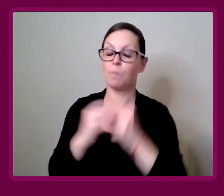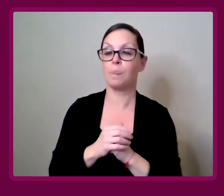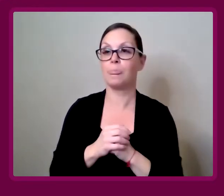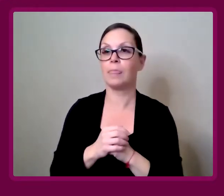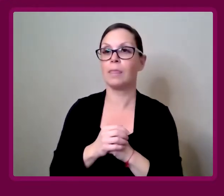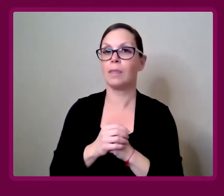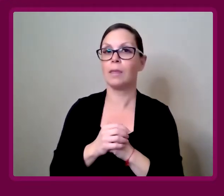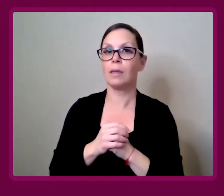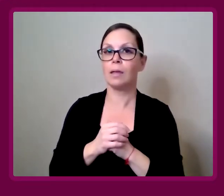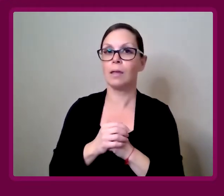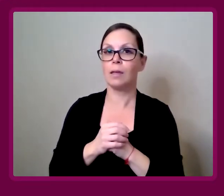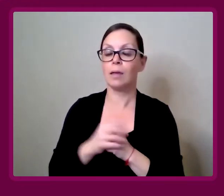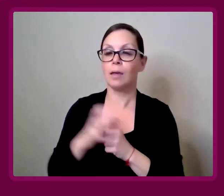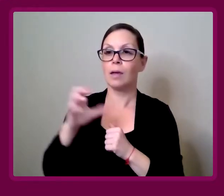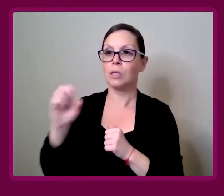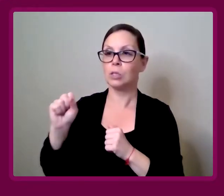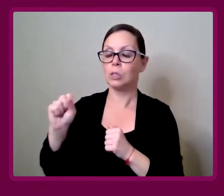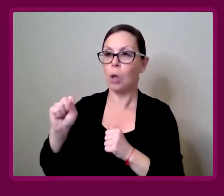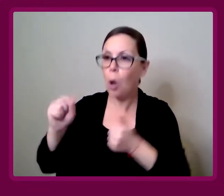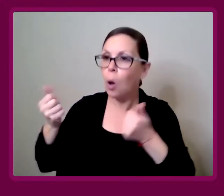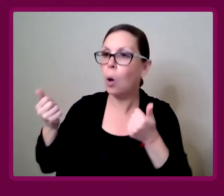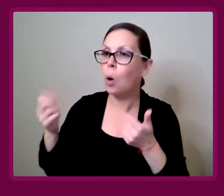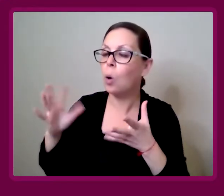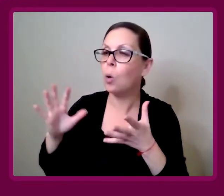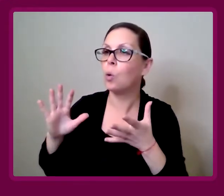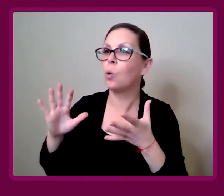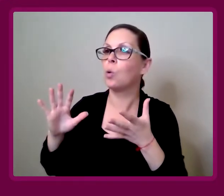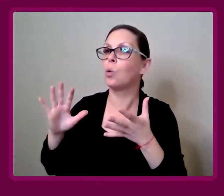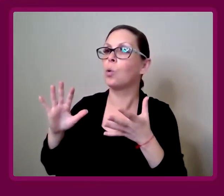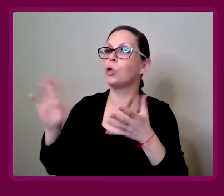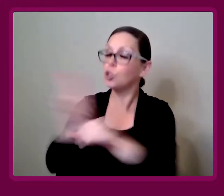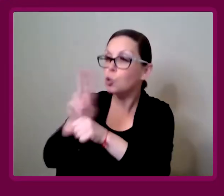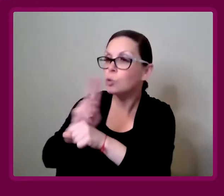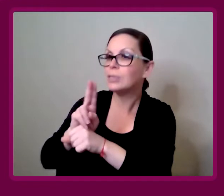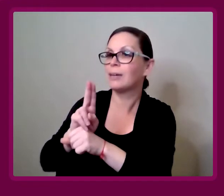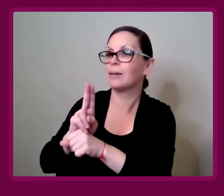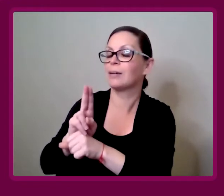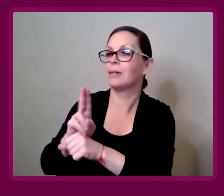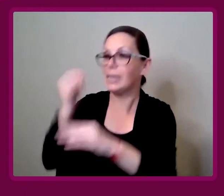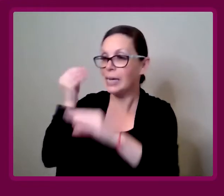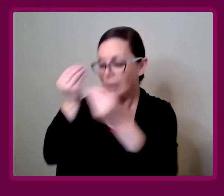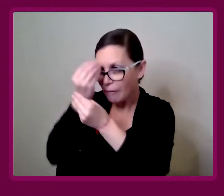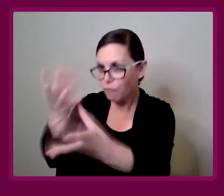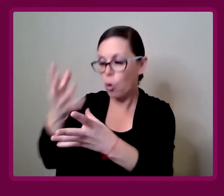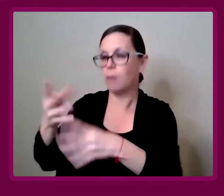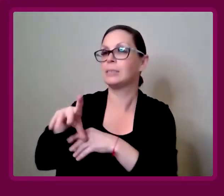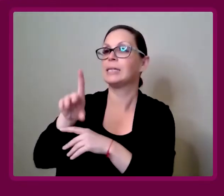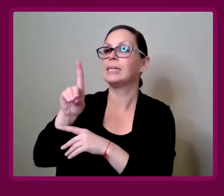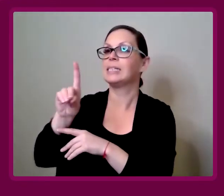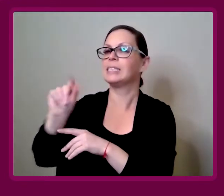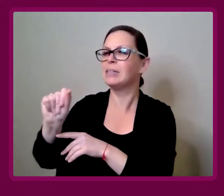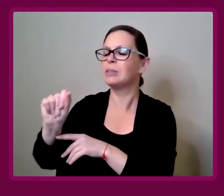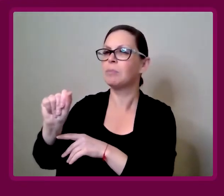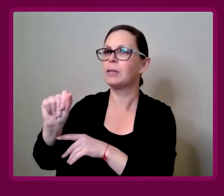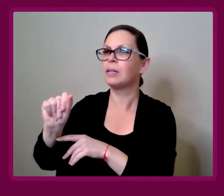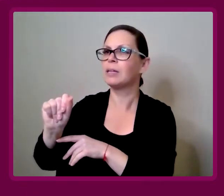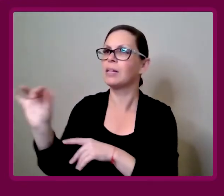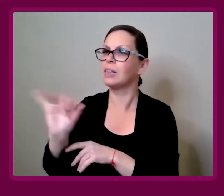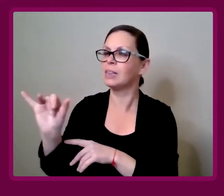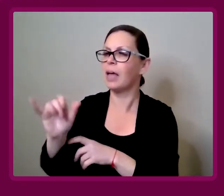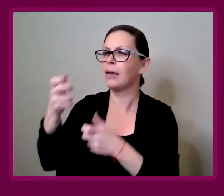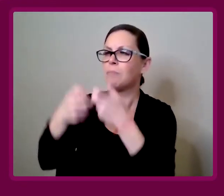Amy Francis-Smith: Starting from disability as being almost,